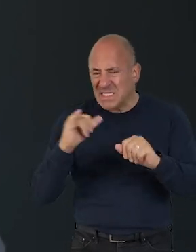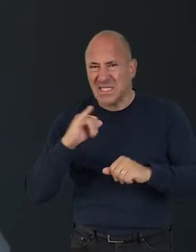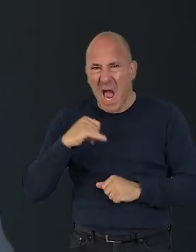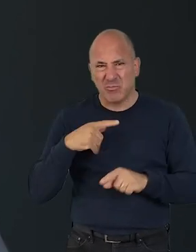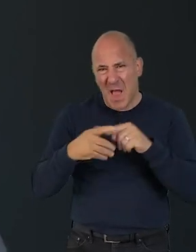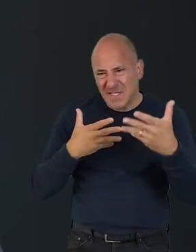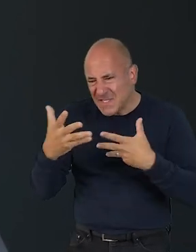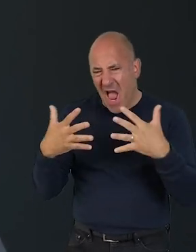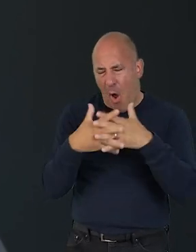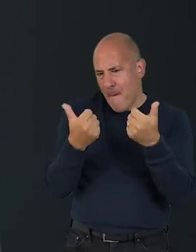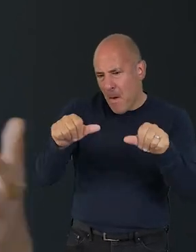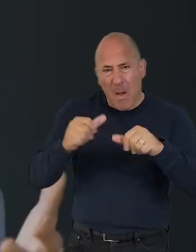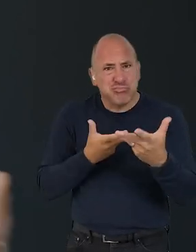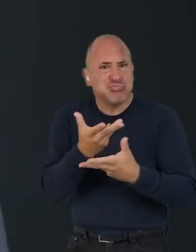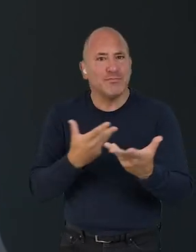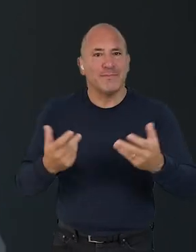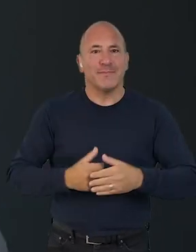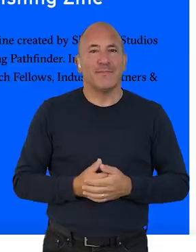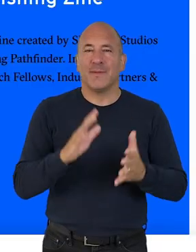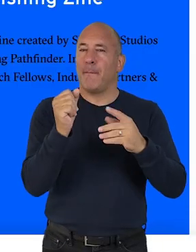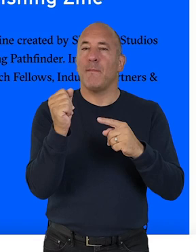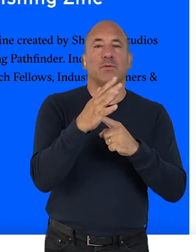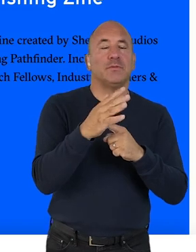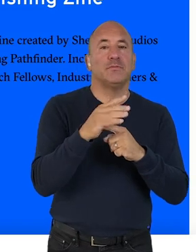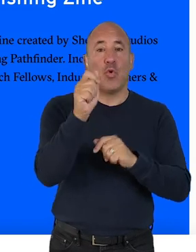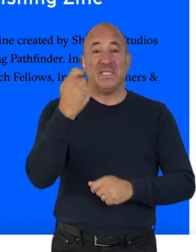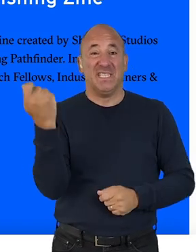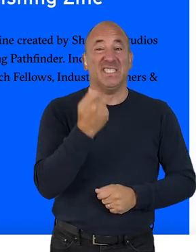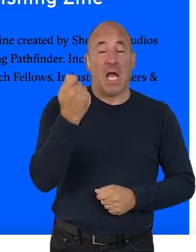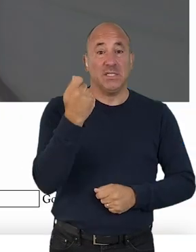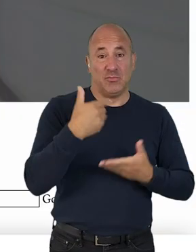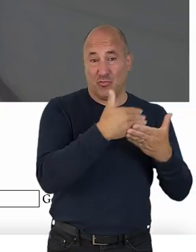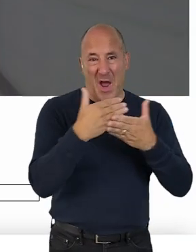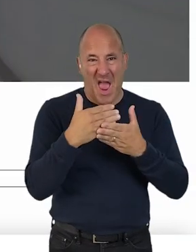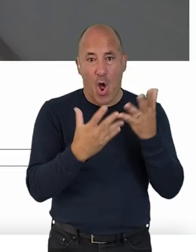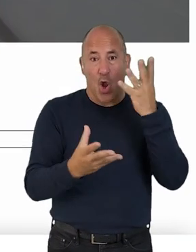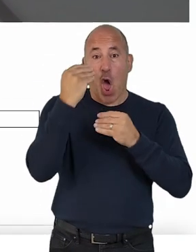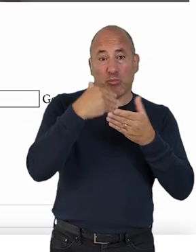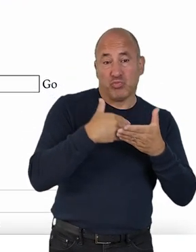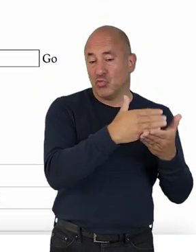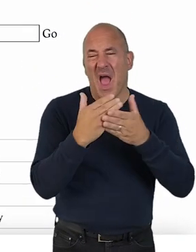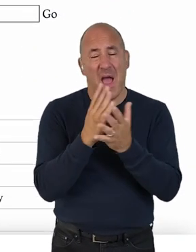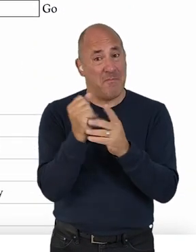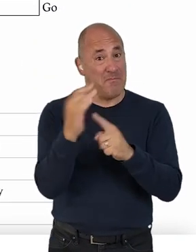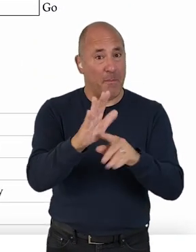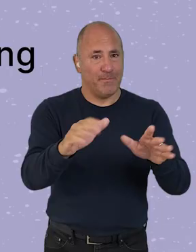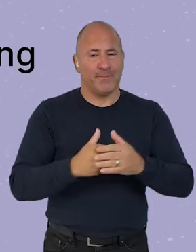to overcome shared barriers and share solutions. Most importantly, sharing your successes and learnings with others is super important.